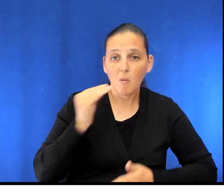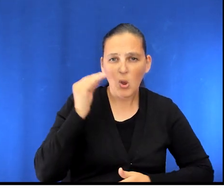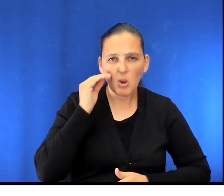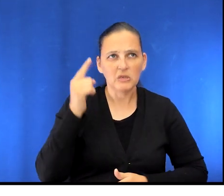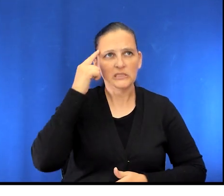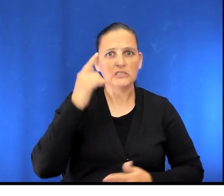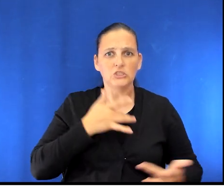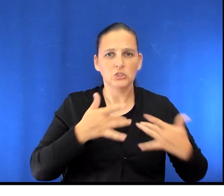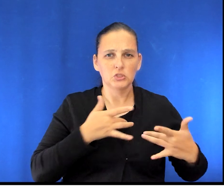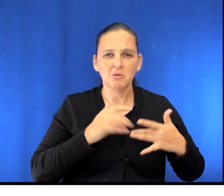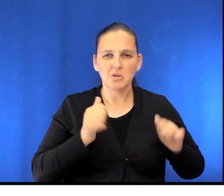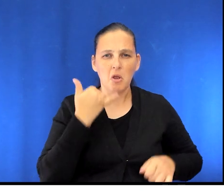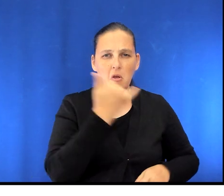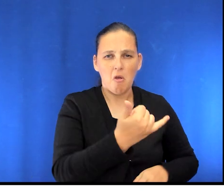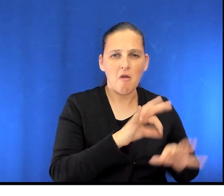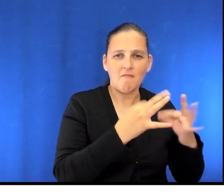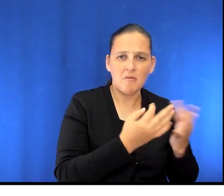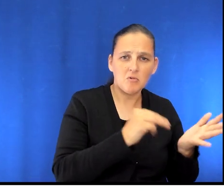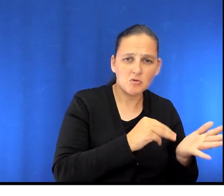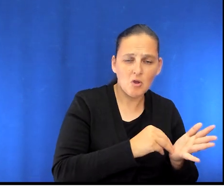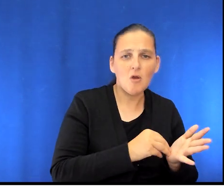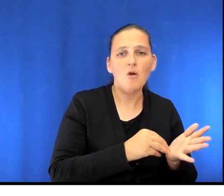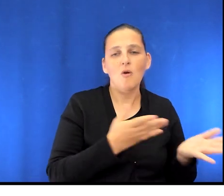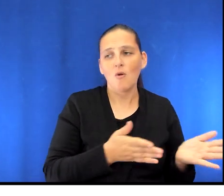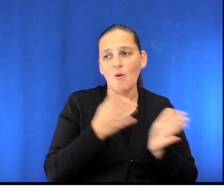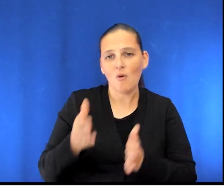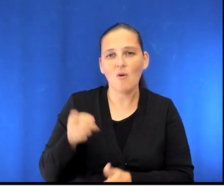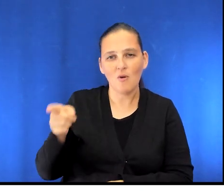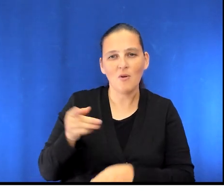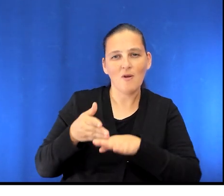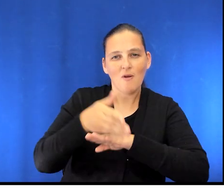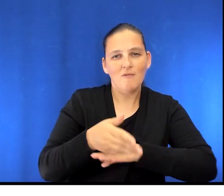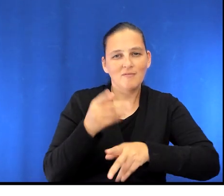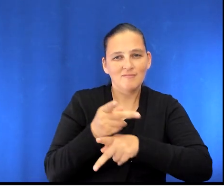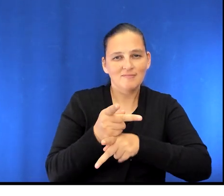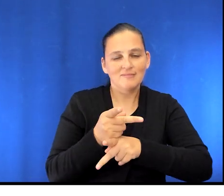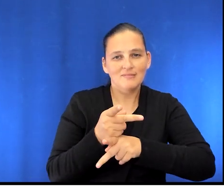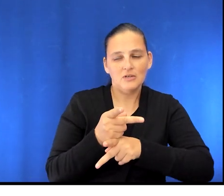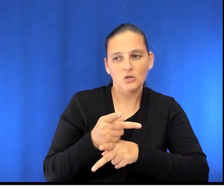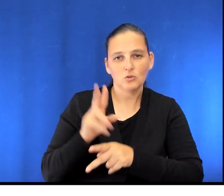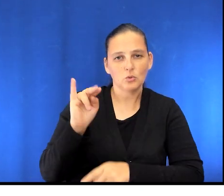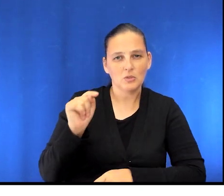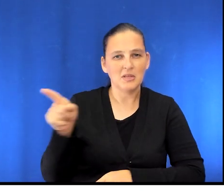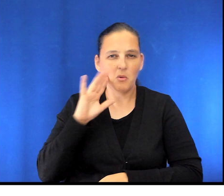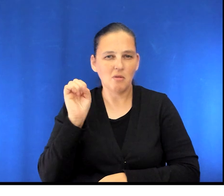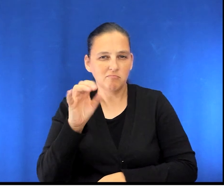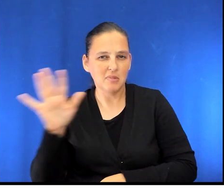or the post-op recovery unit at the number provided during your discharge. Thank you for watching. We hope this has given you a good idea